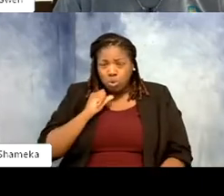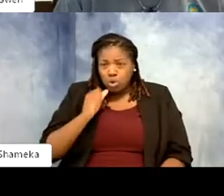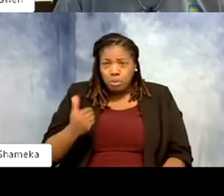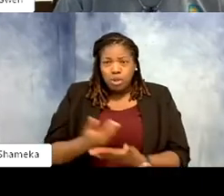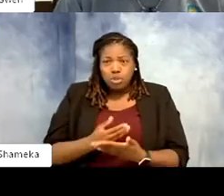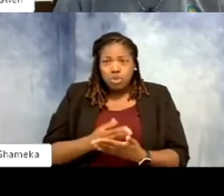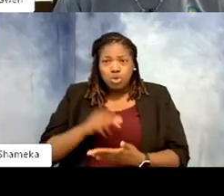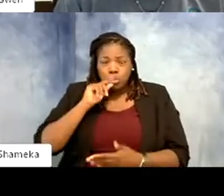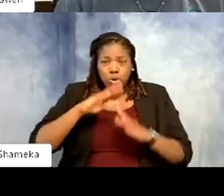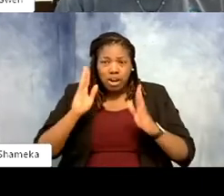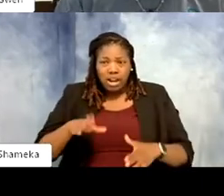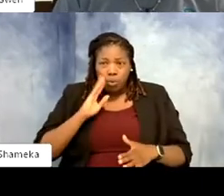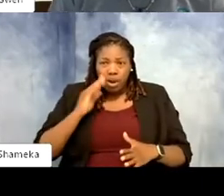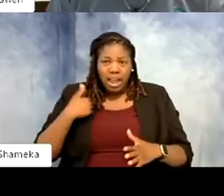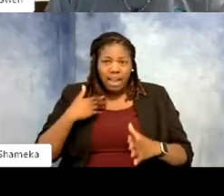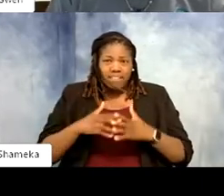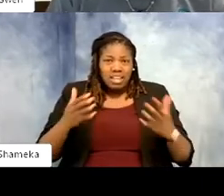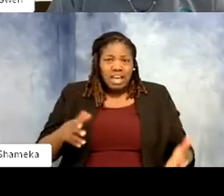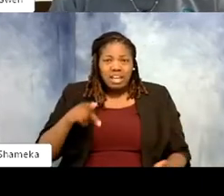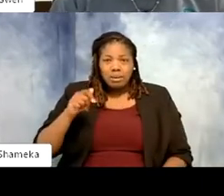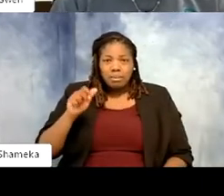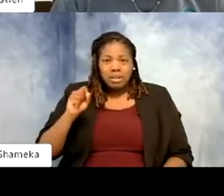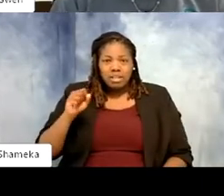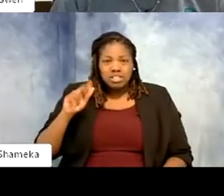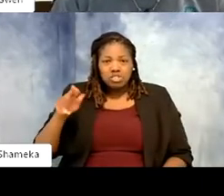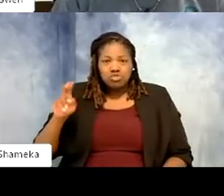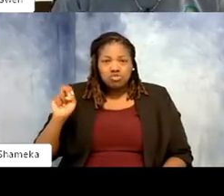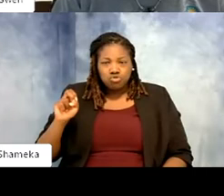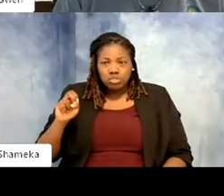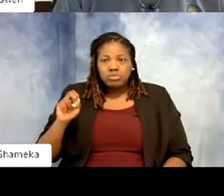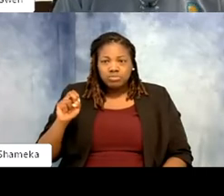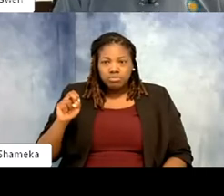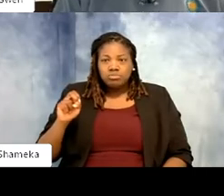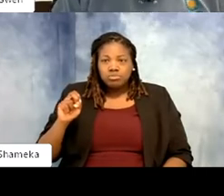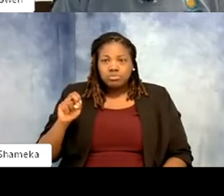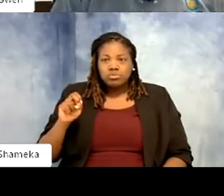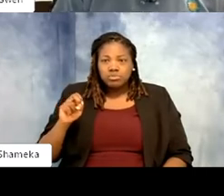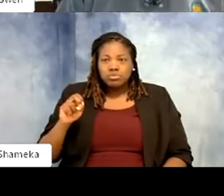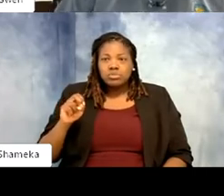house a bunch of passerines. Passerines that will help thrive and hopefully